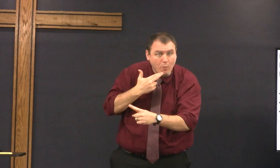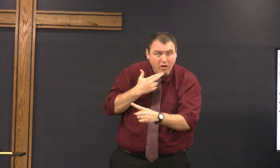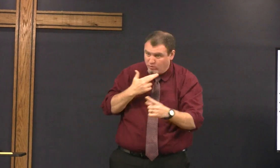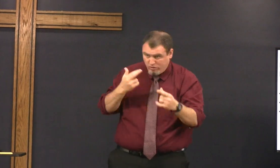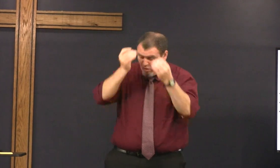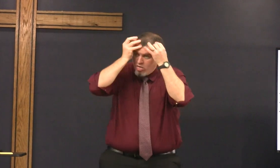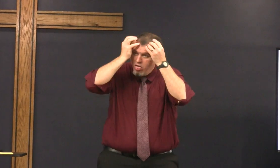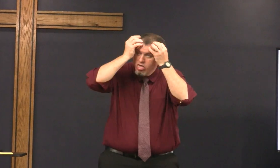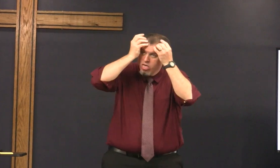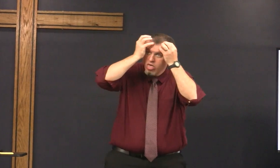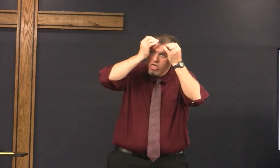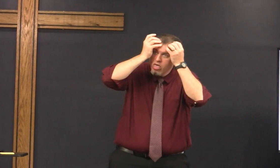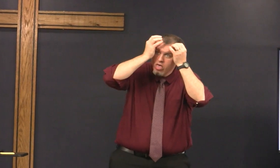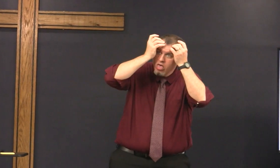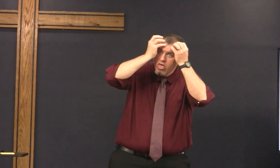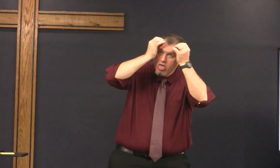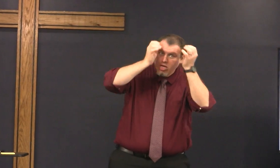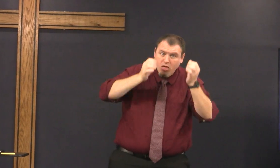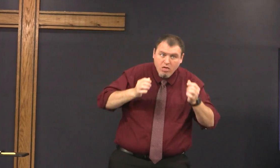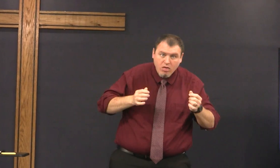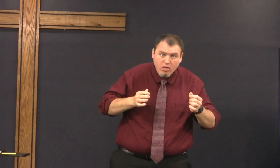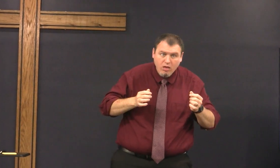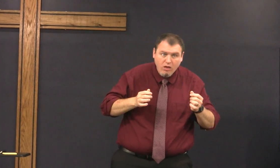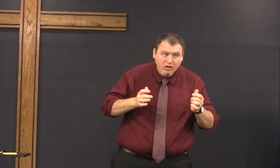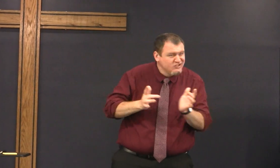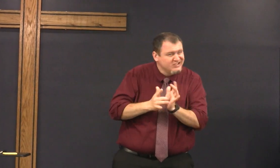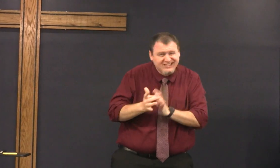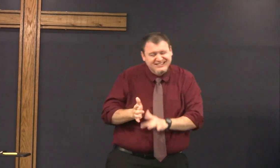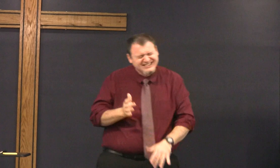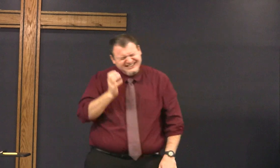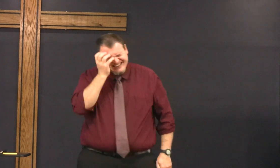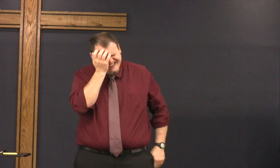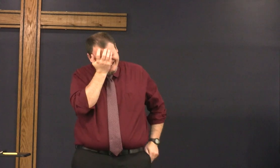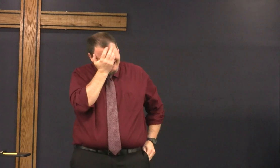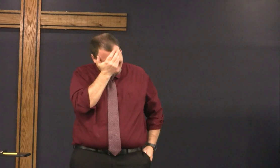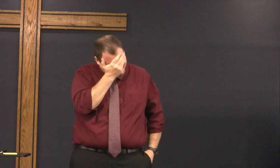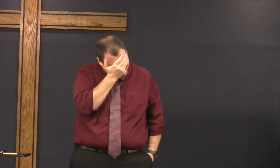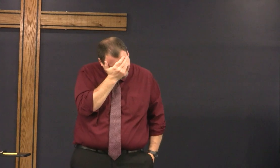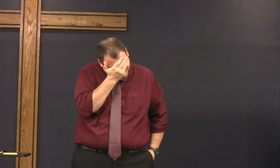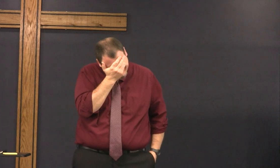about they're talking about him defeating Rome that's what they're thinking about